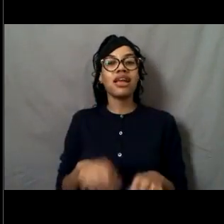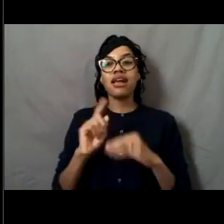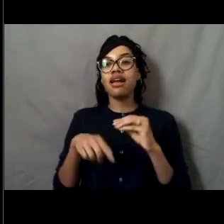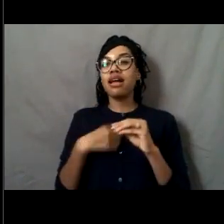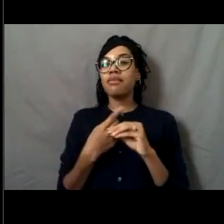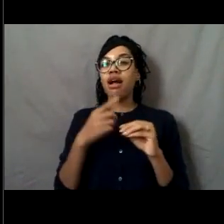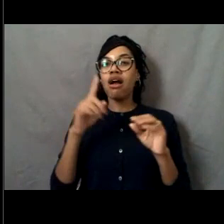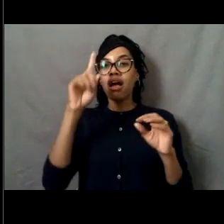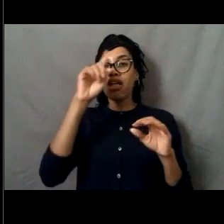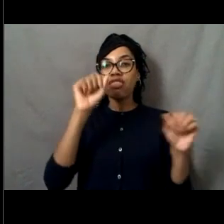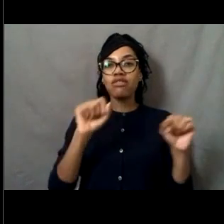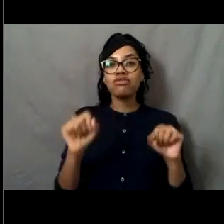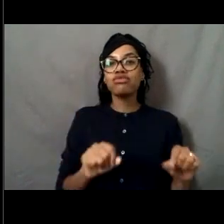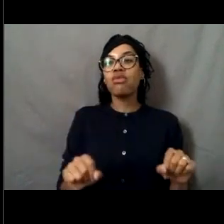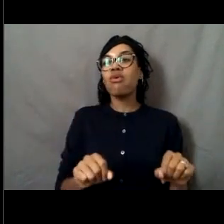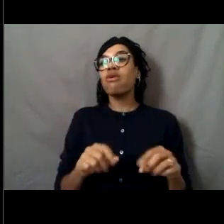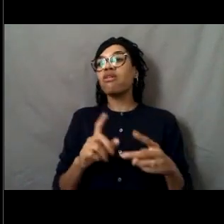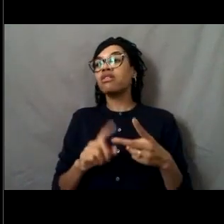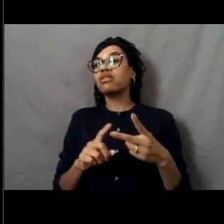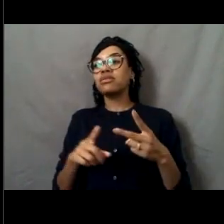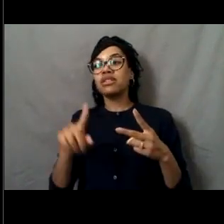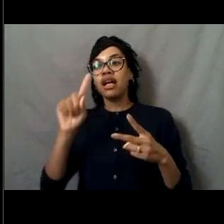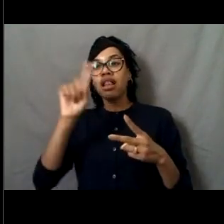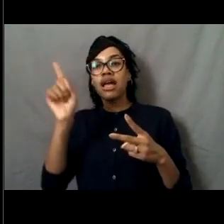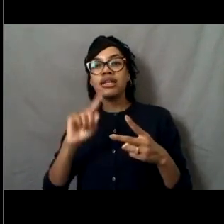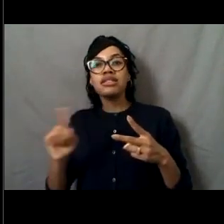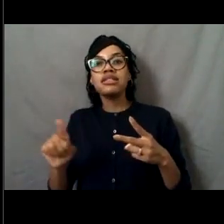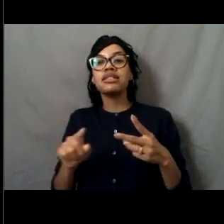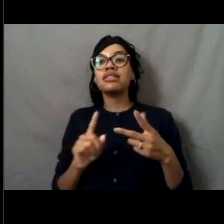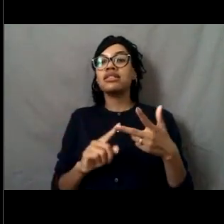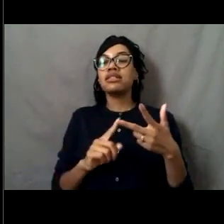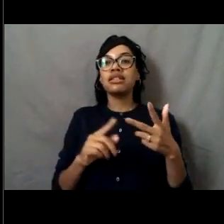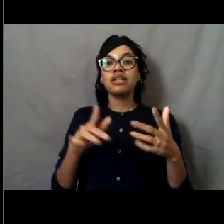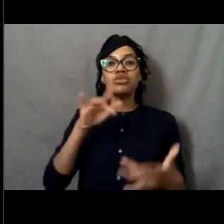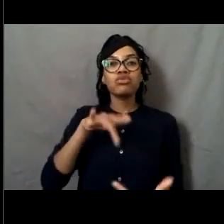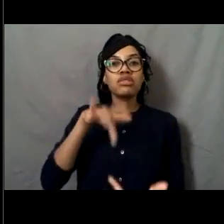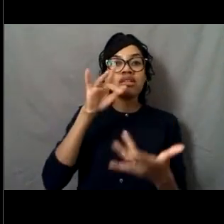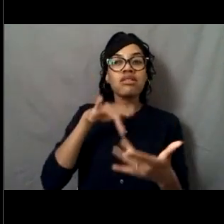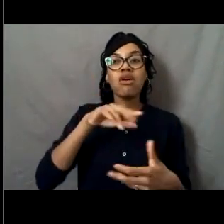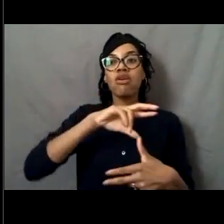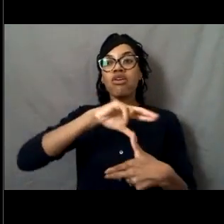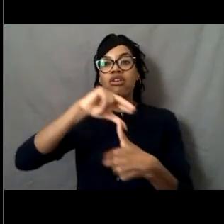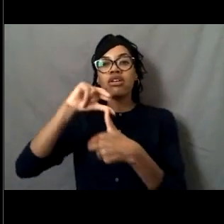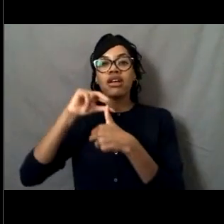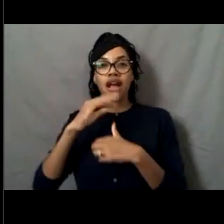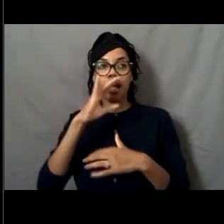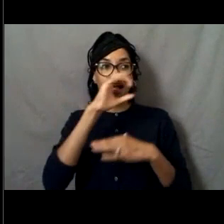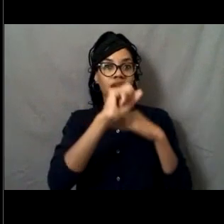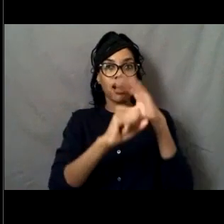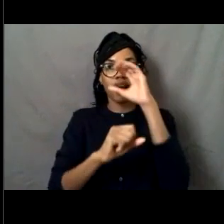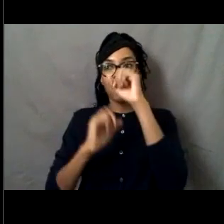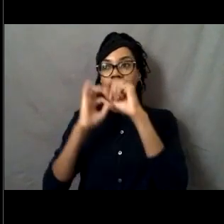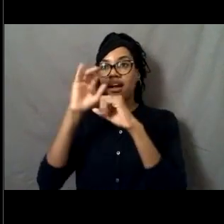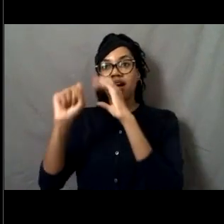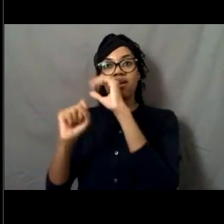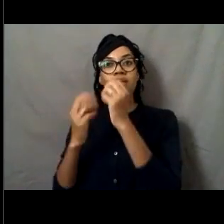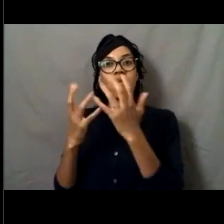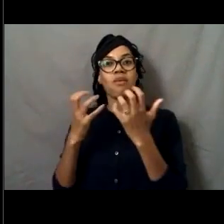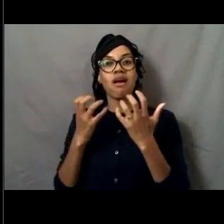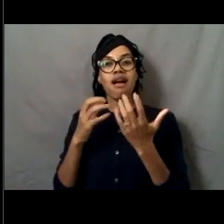and tornadoes and hurricanes and how the weather forms and subconsciously I shifted from wanting to be a veterinarian